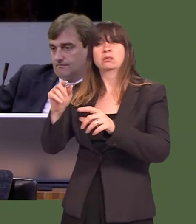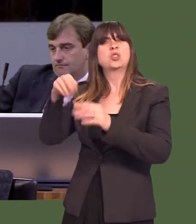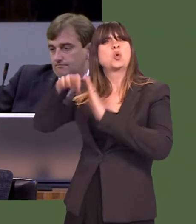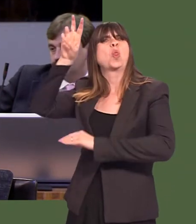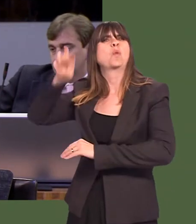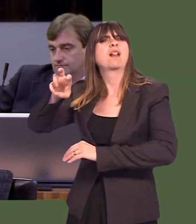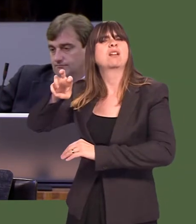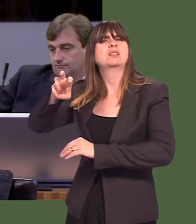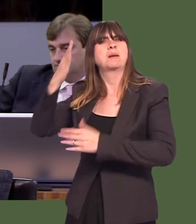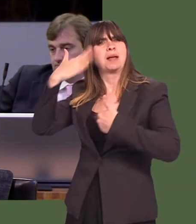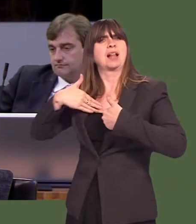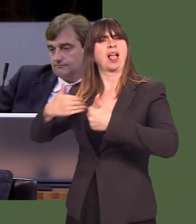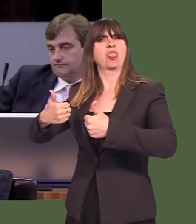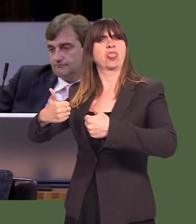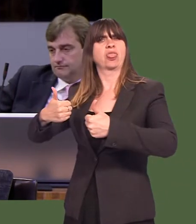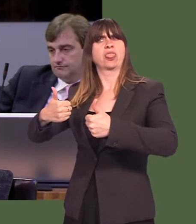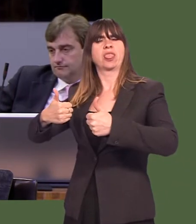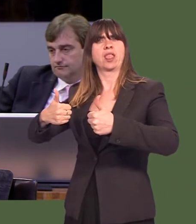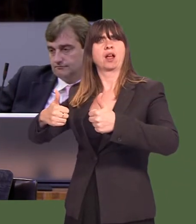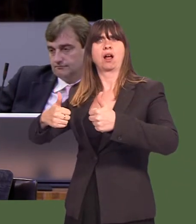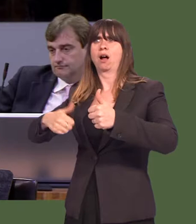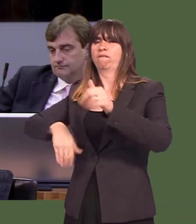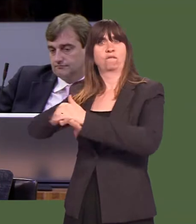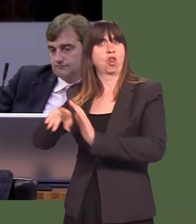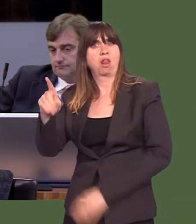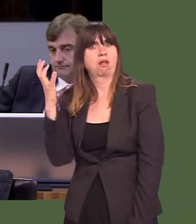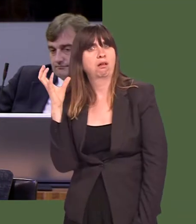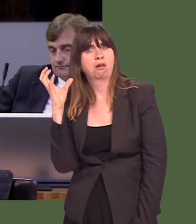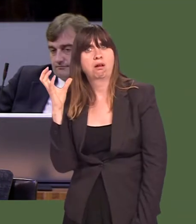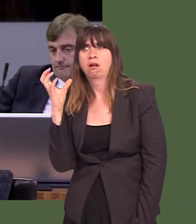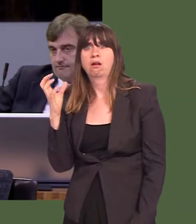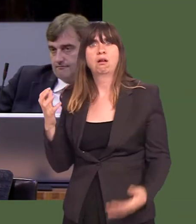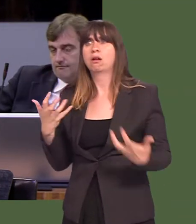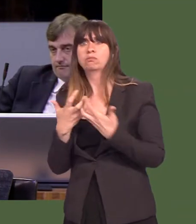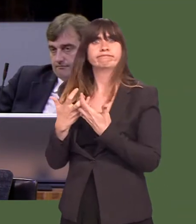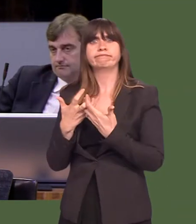capacity in north Wales for mental health patients, because it has come to our attention